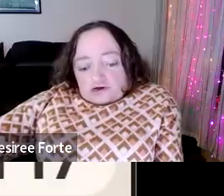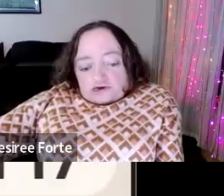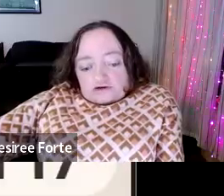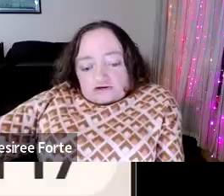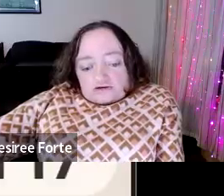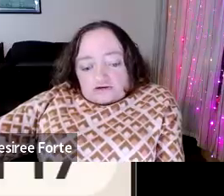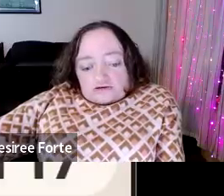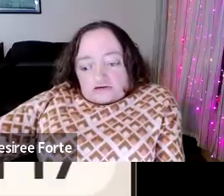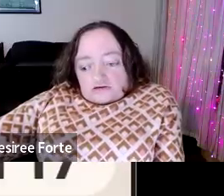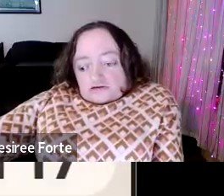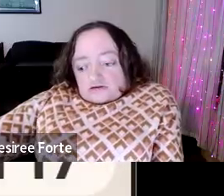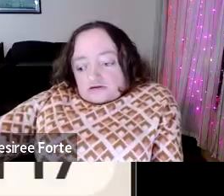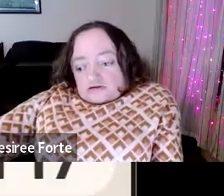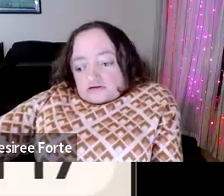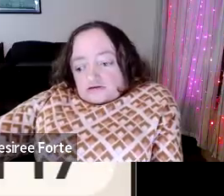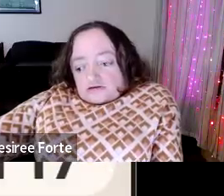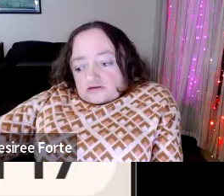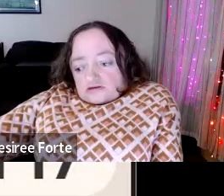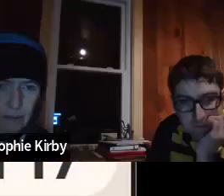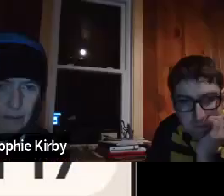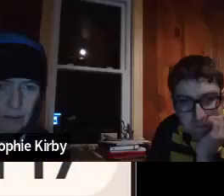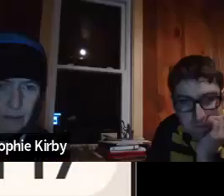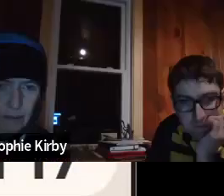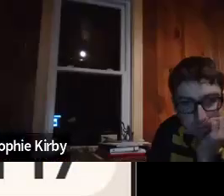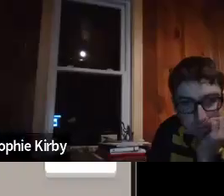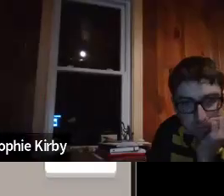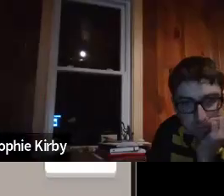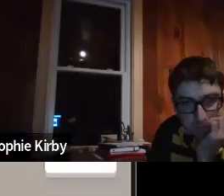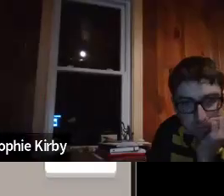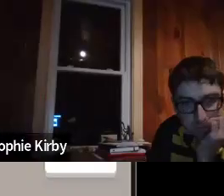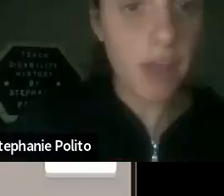: No.